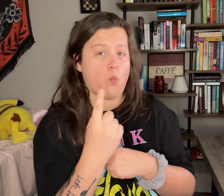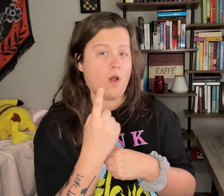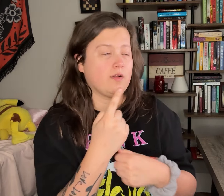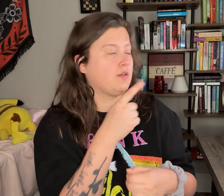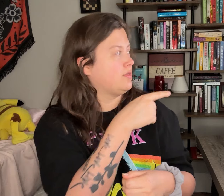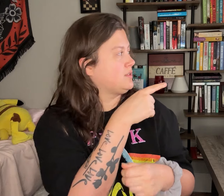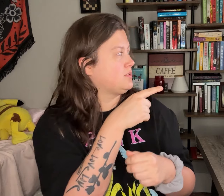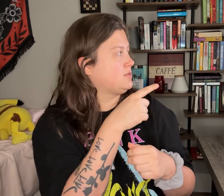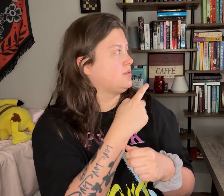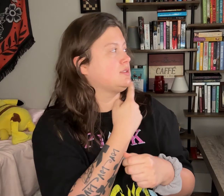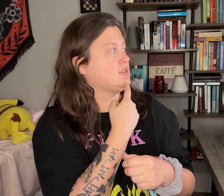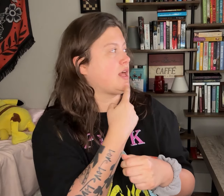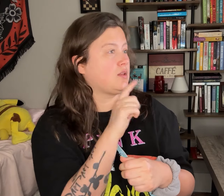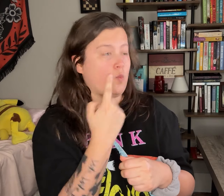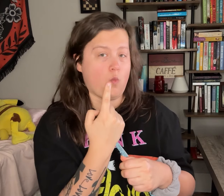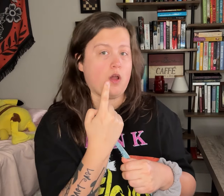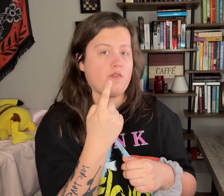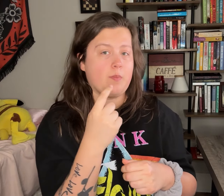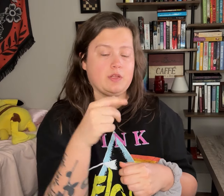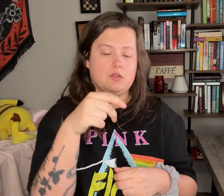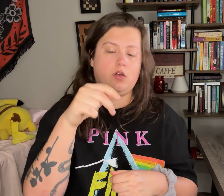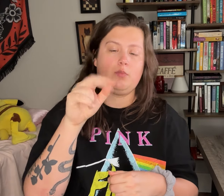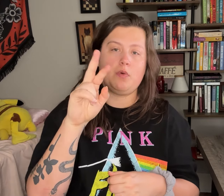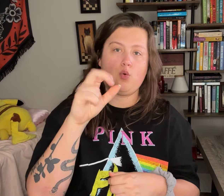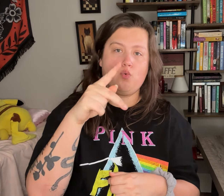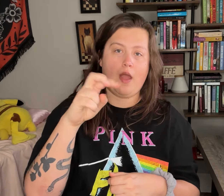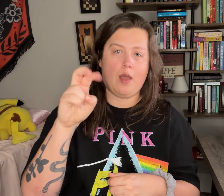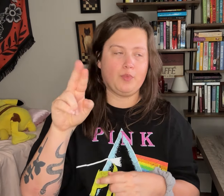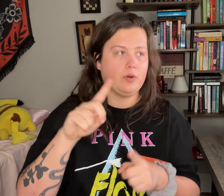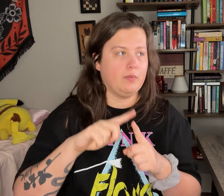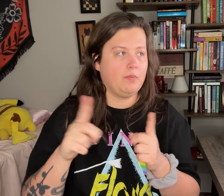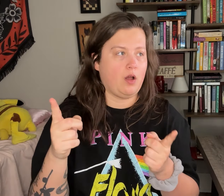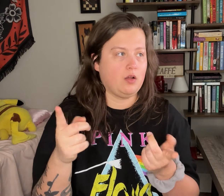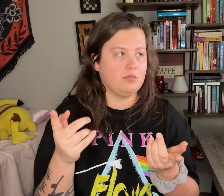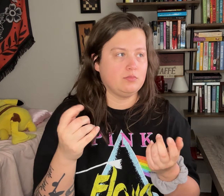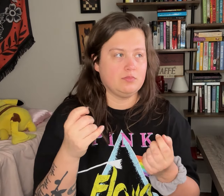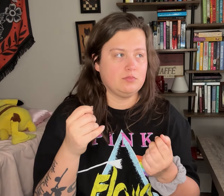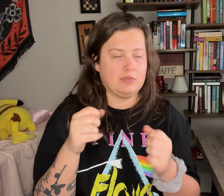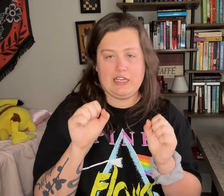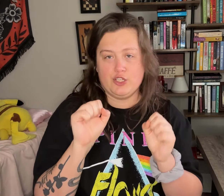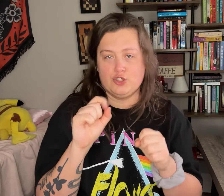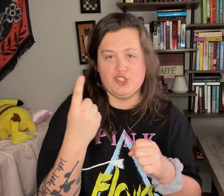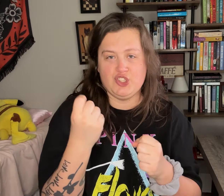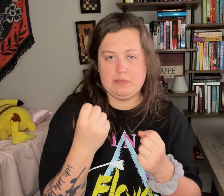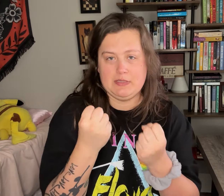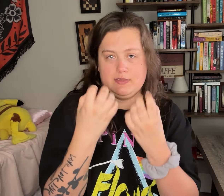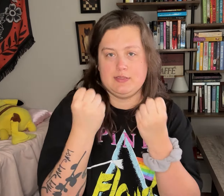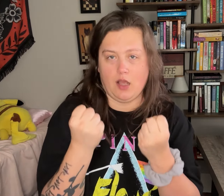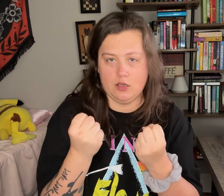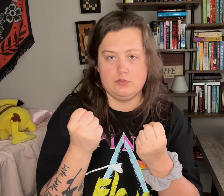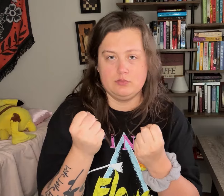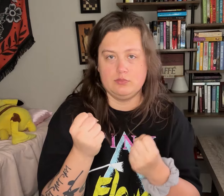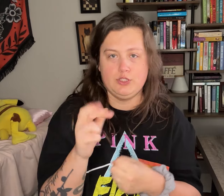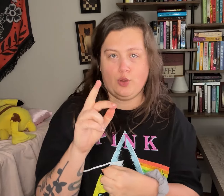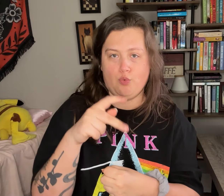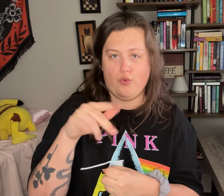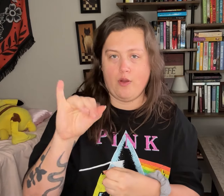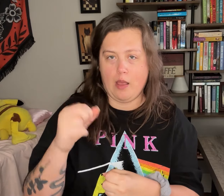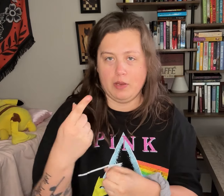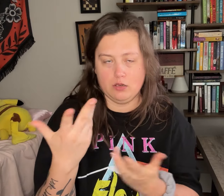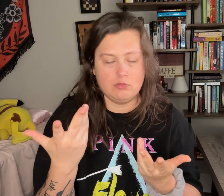This says one member is a rapper, but that could just meaning signing the rap.